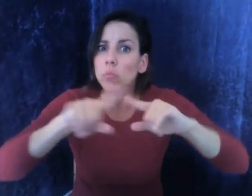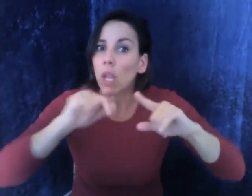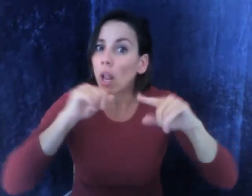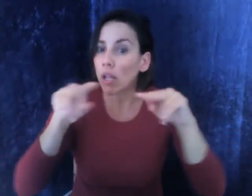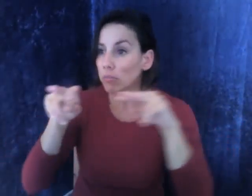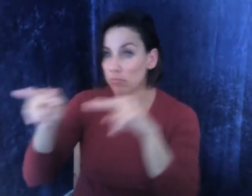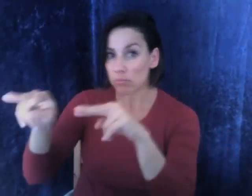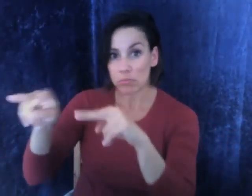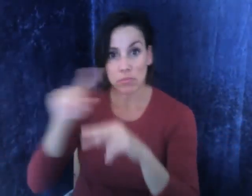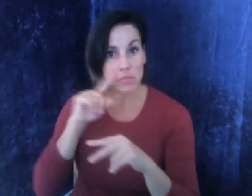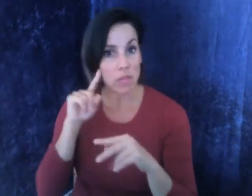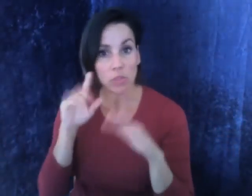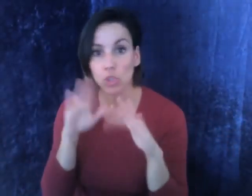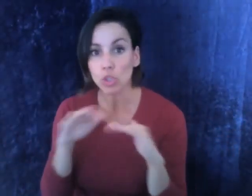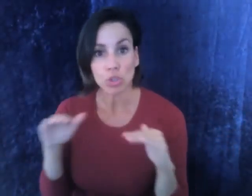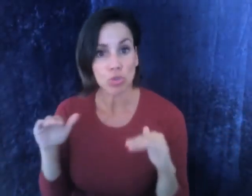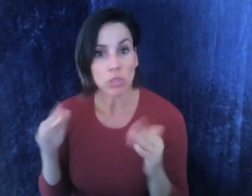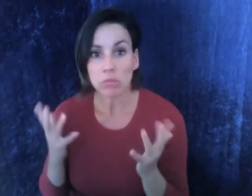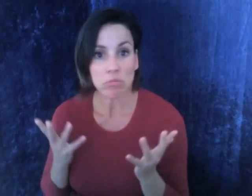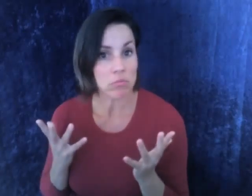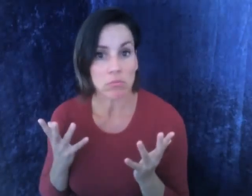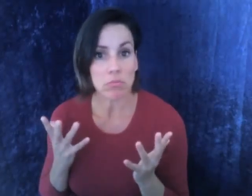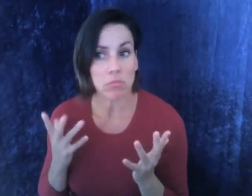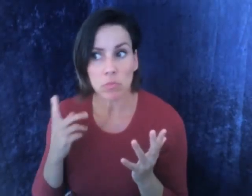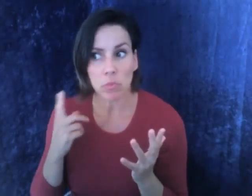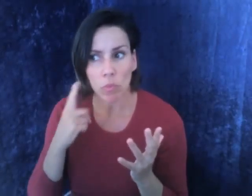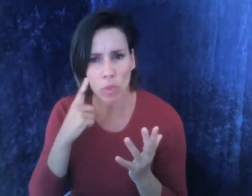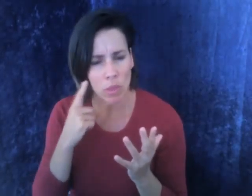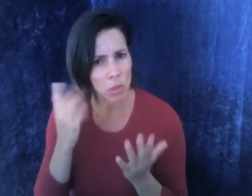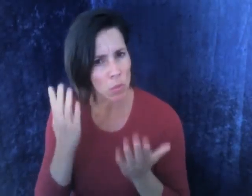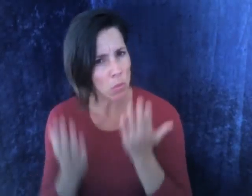school readiness and language skills, but NAEYC is not watching out for deaf children.